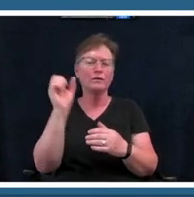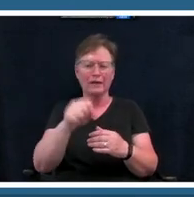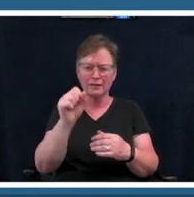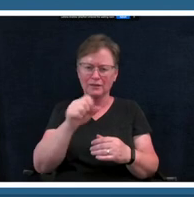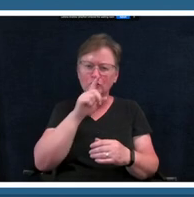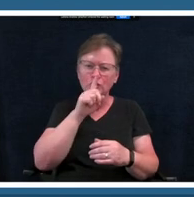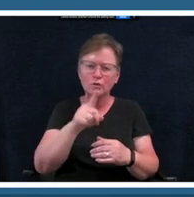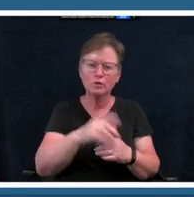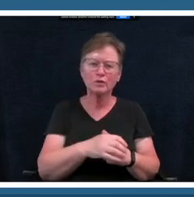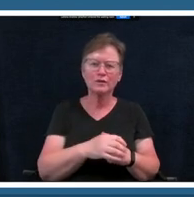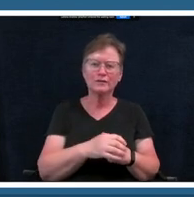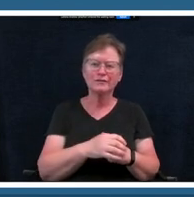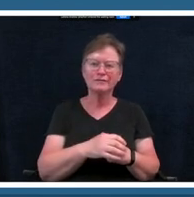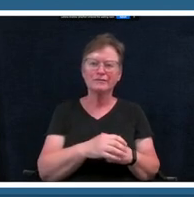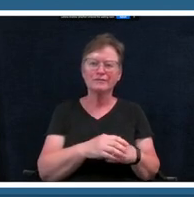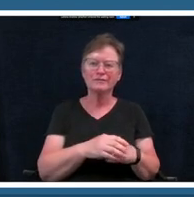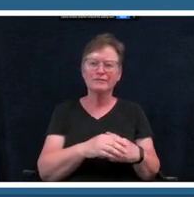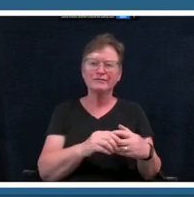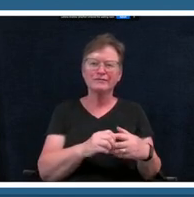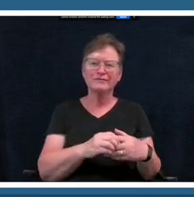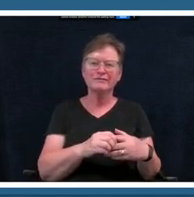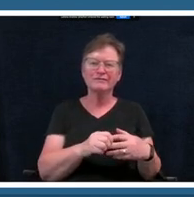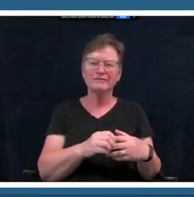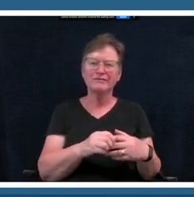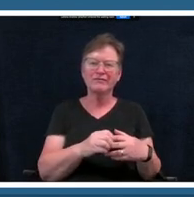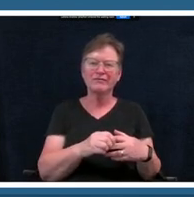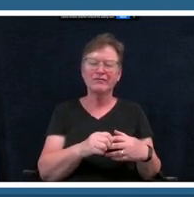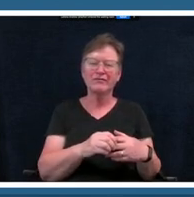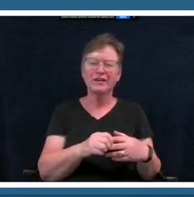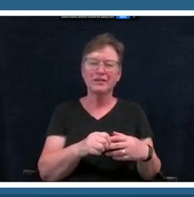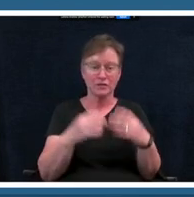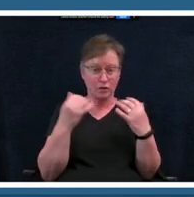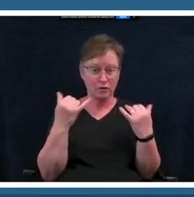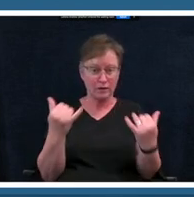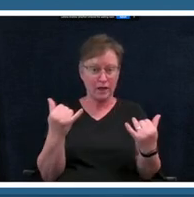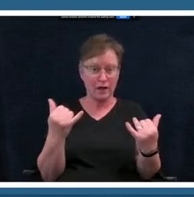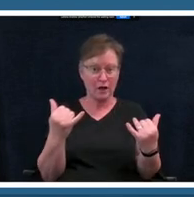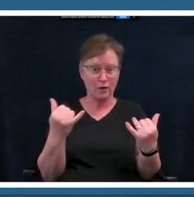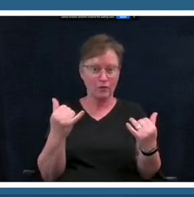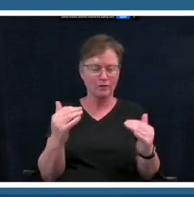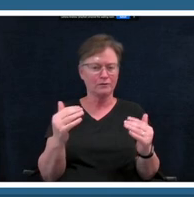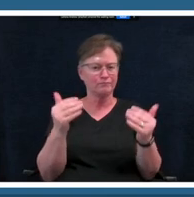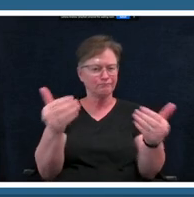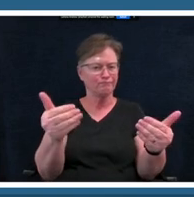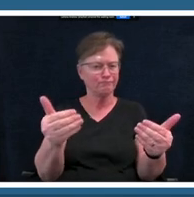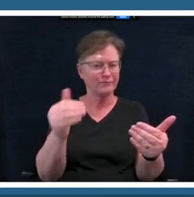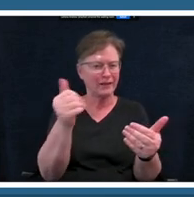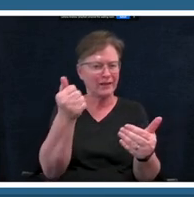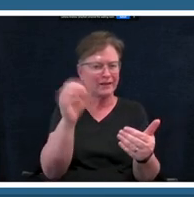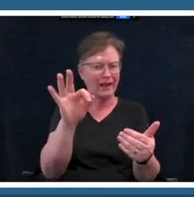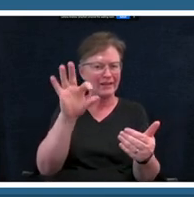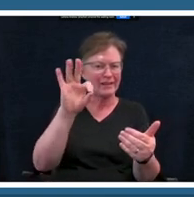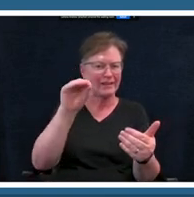all right so now we have ushered ourselves into